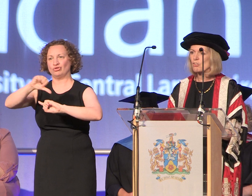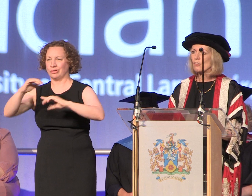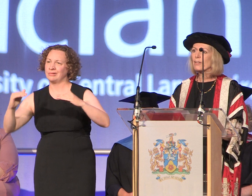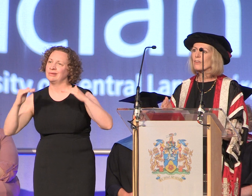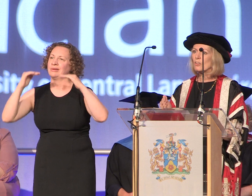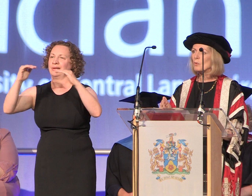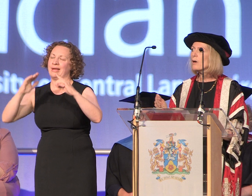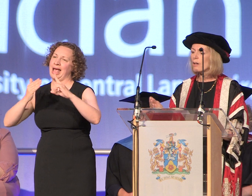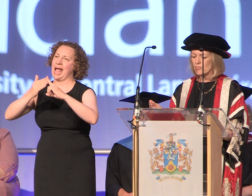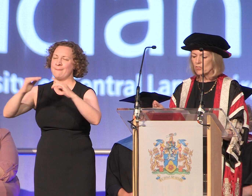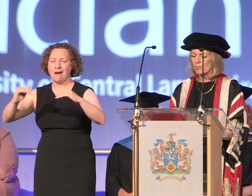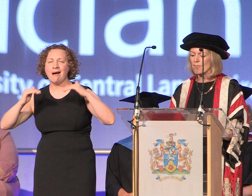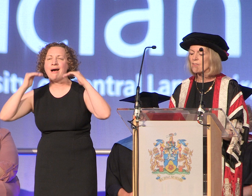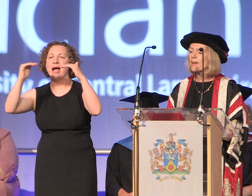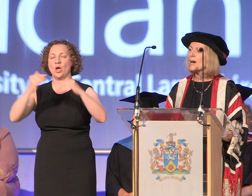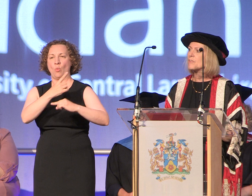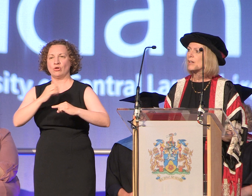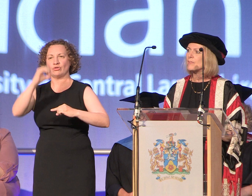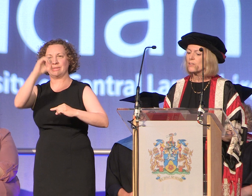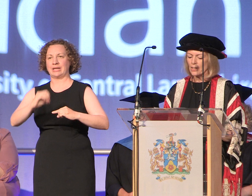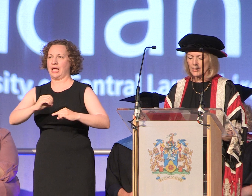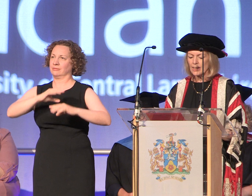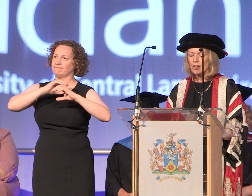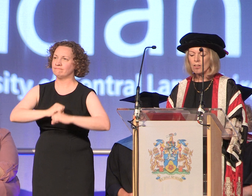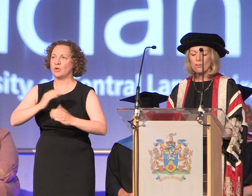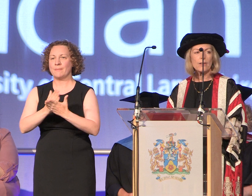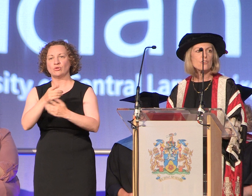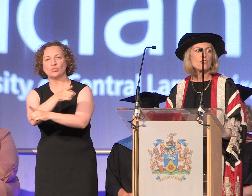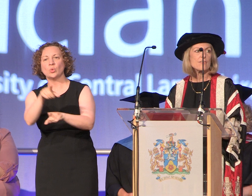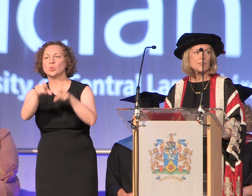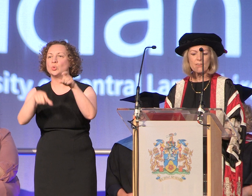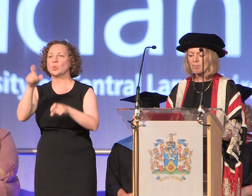ensuring that you our students have the relevant learning knowledge skills and